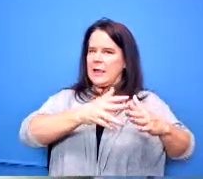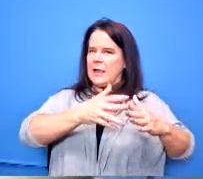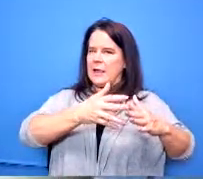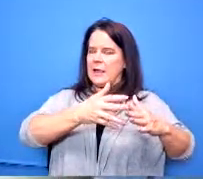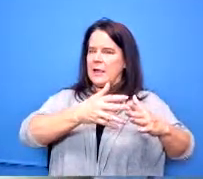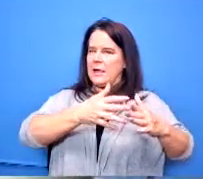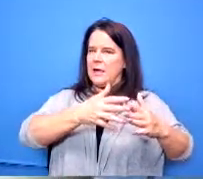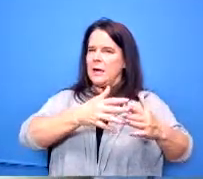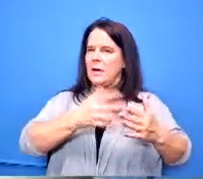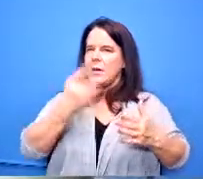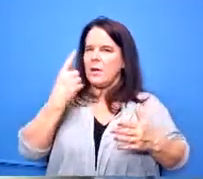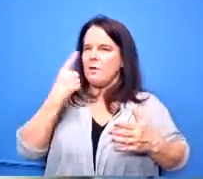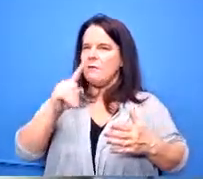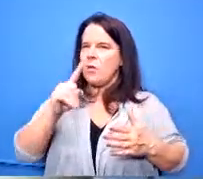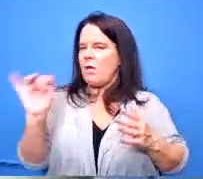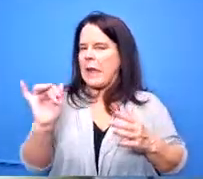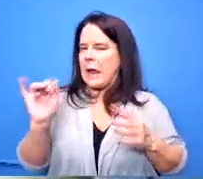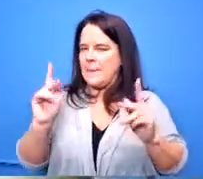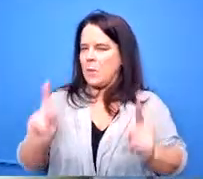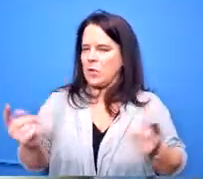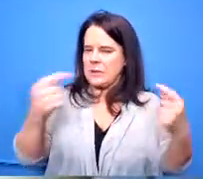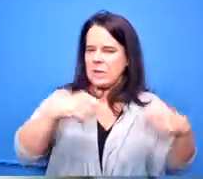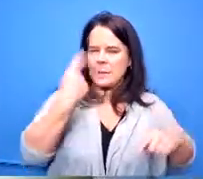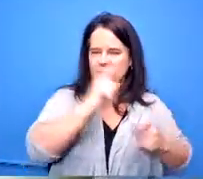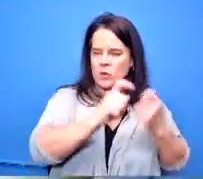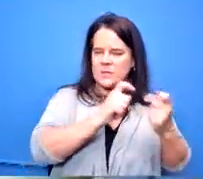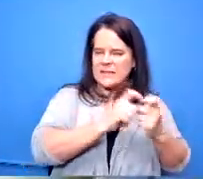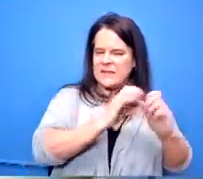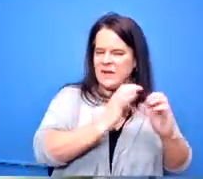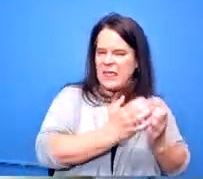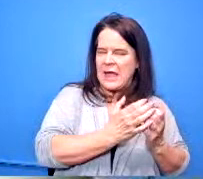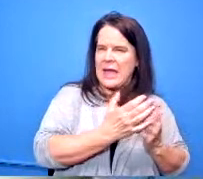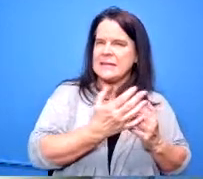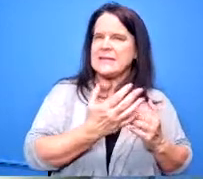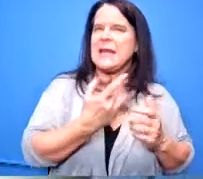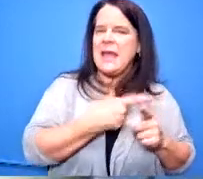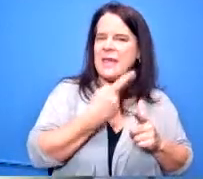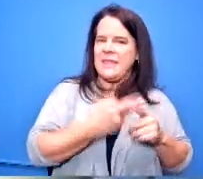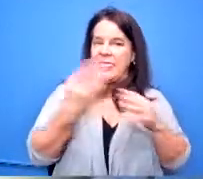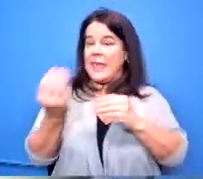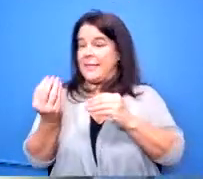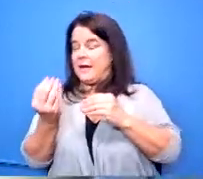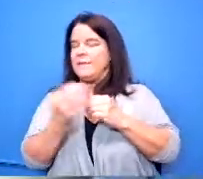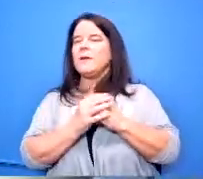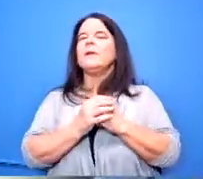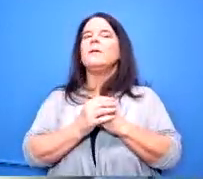where a person comes in for a course and then they're gone after that we have some adjuncts